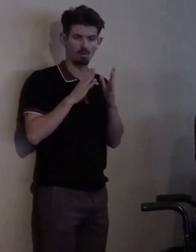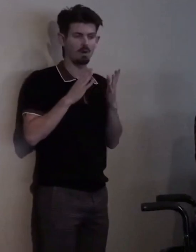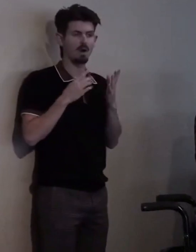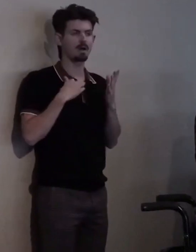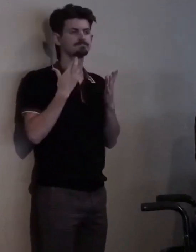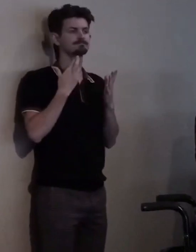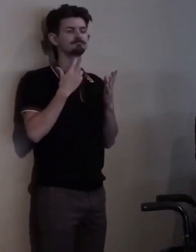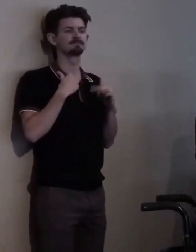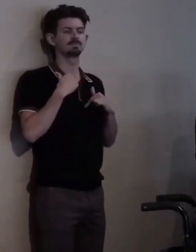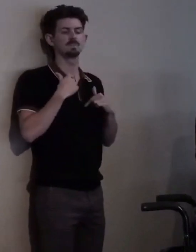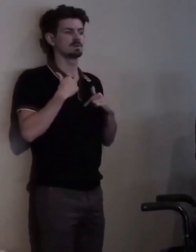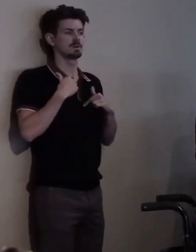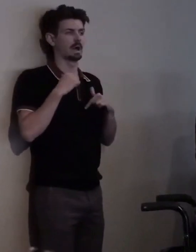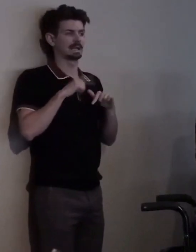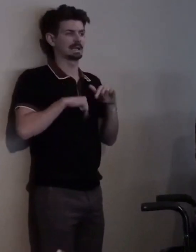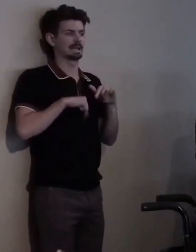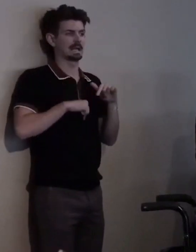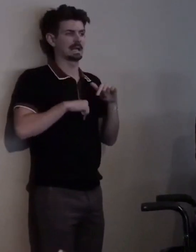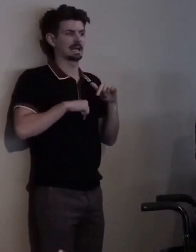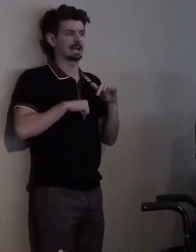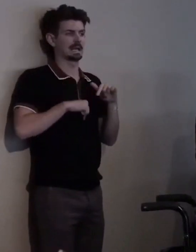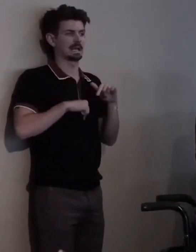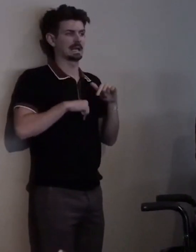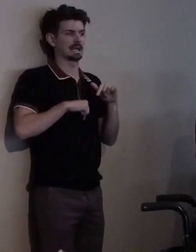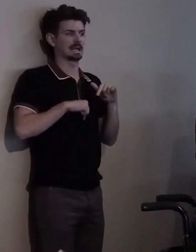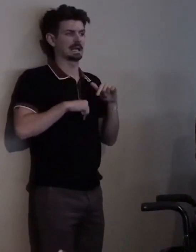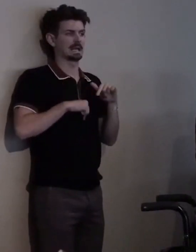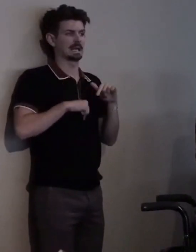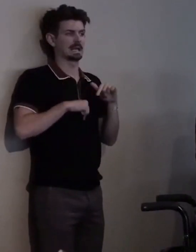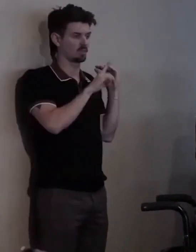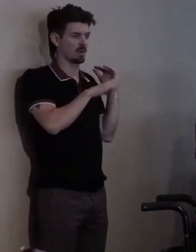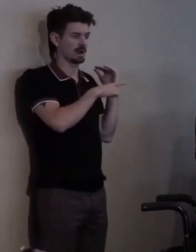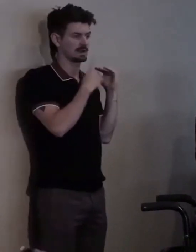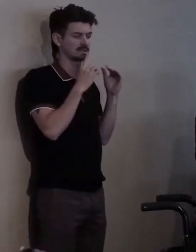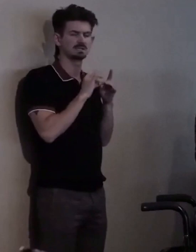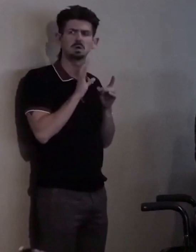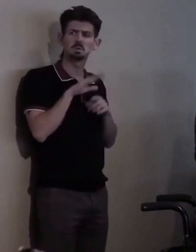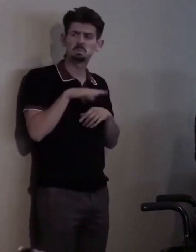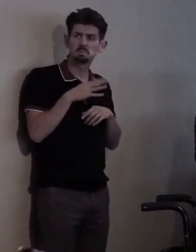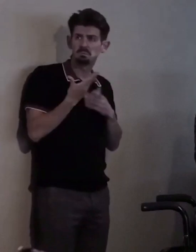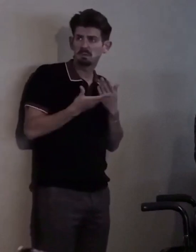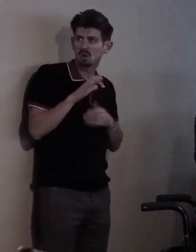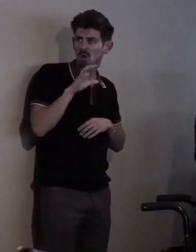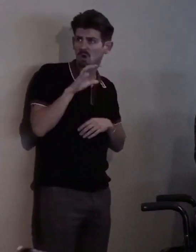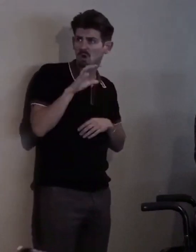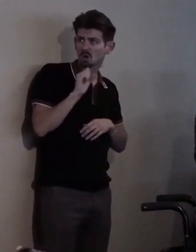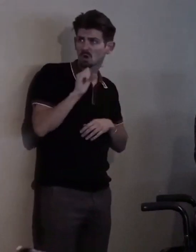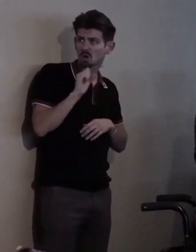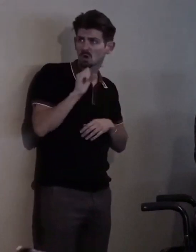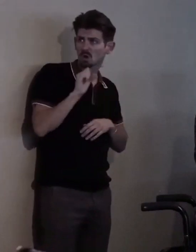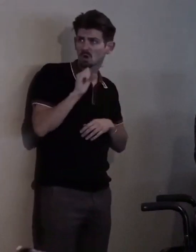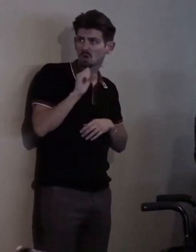And Wade said, "well, why don't you try our Colorado's Springs office?" Which didn't last too long.